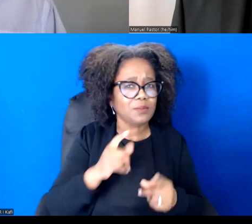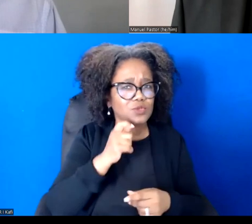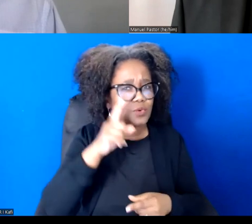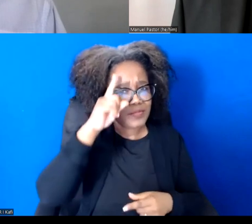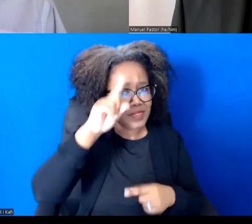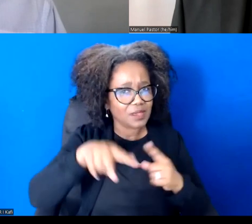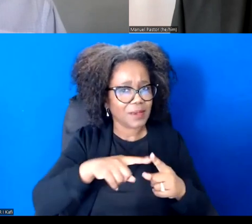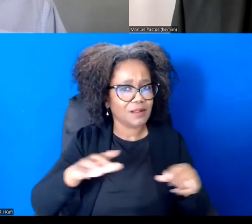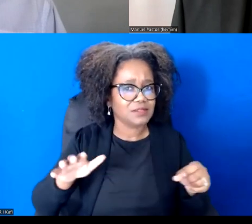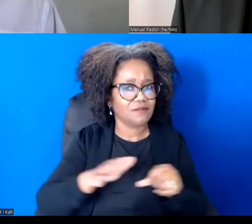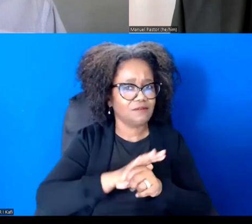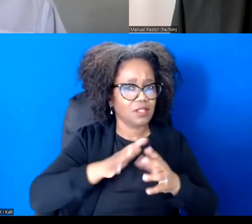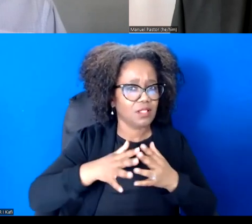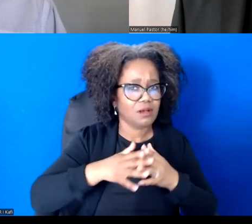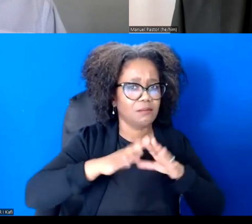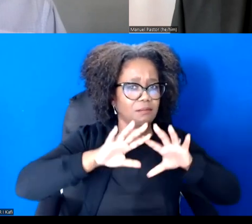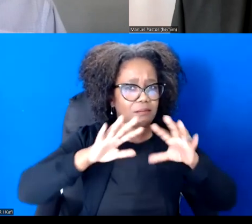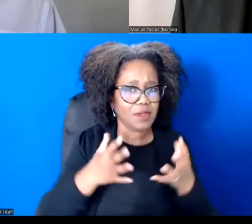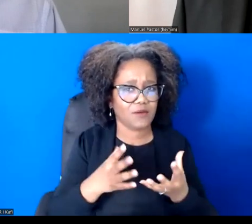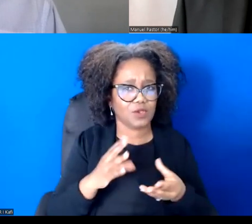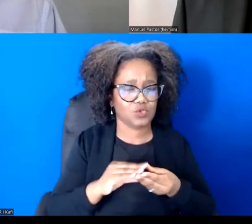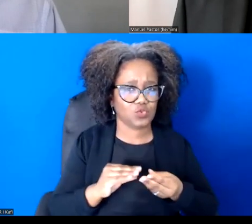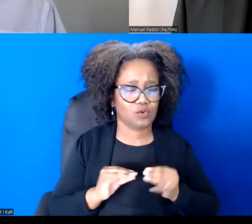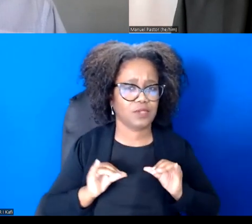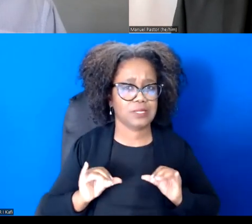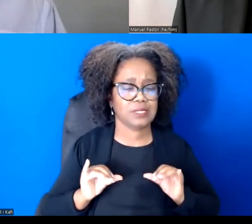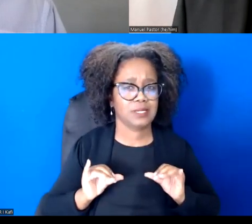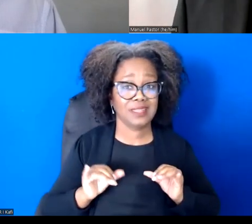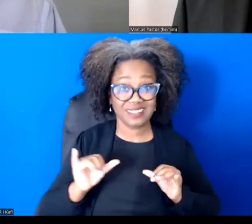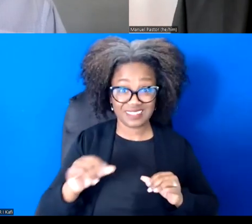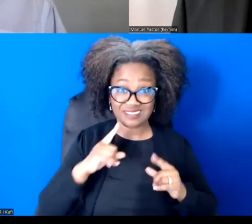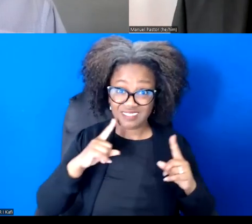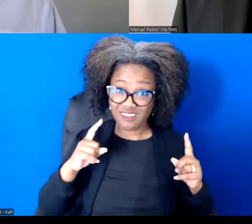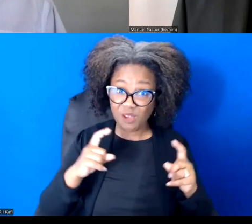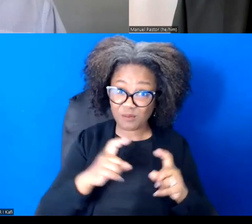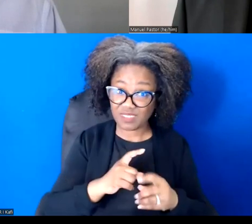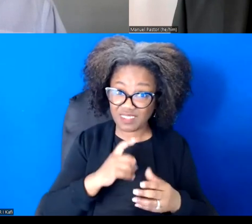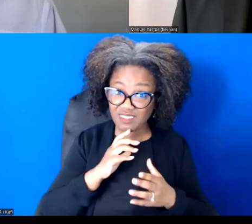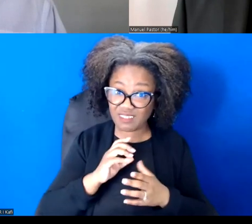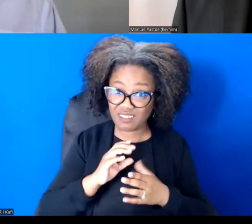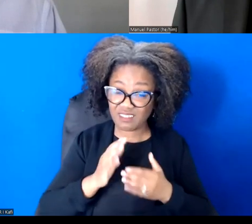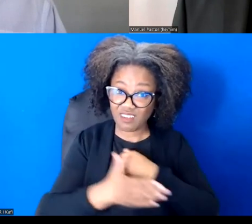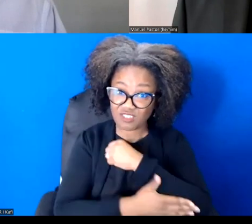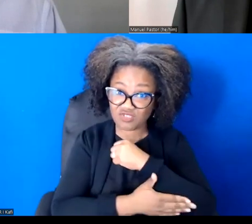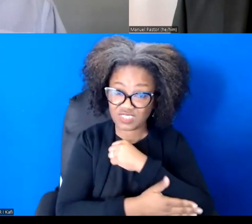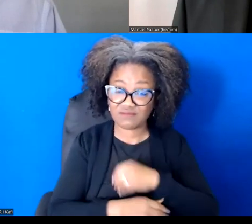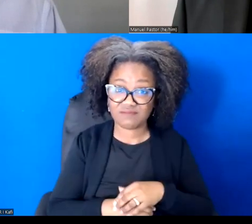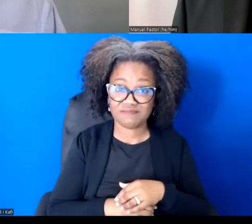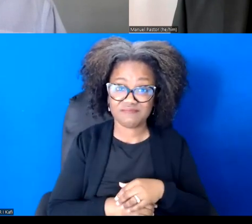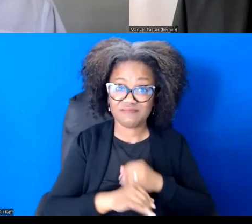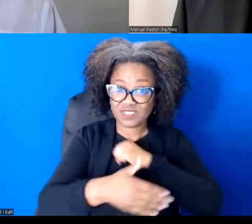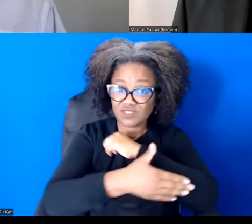You know, this is a complicated country, but it was founded on the taking and appropriating